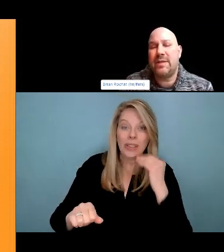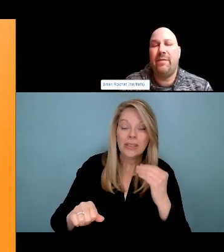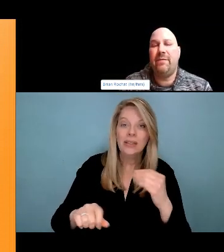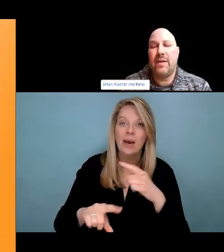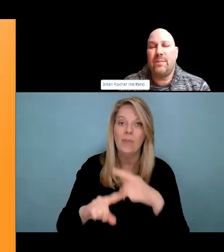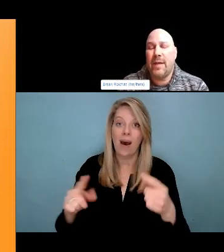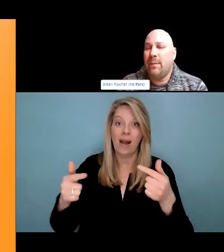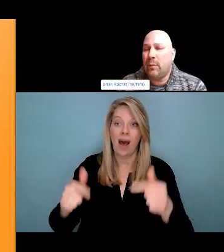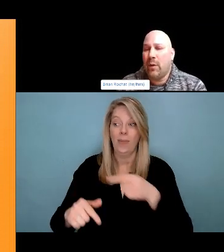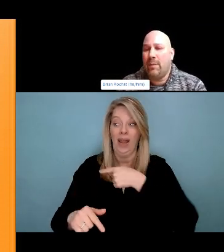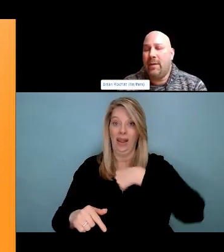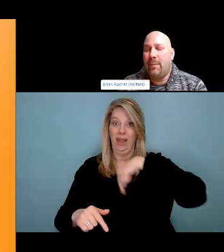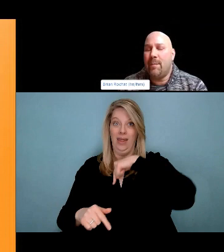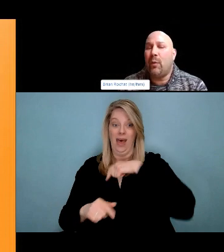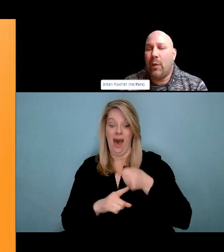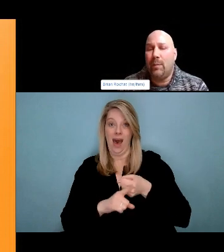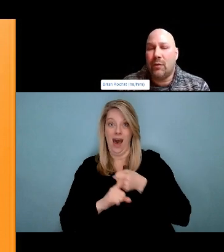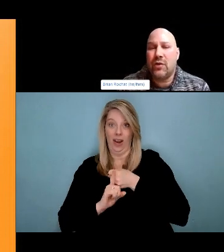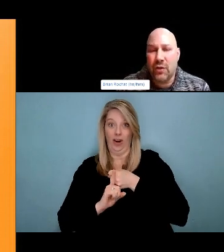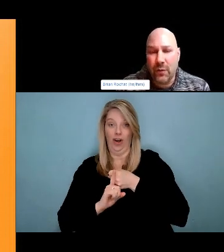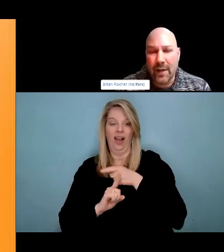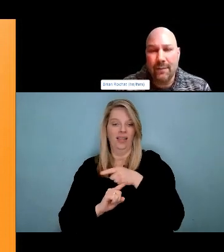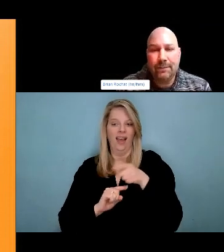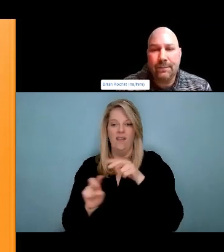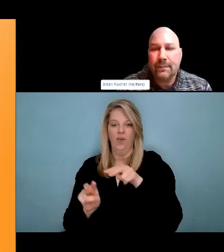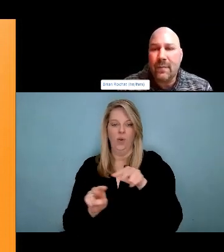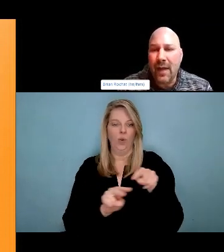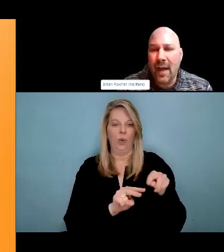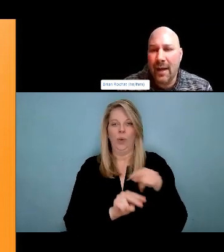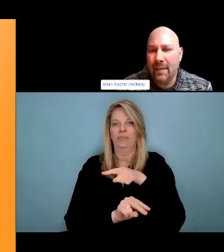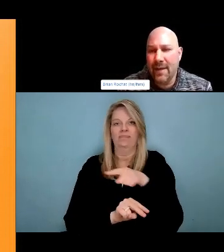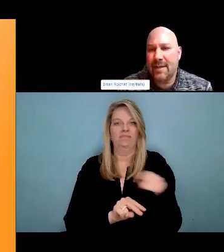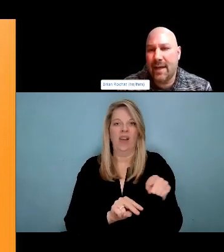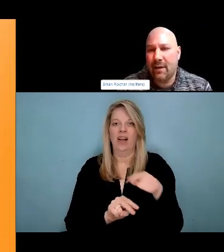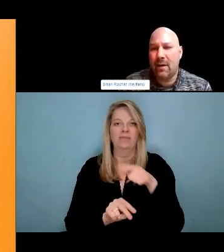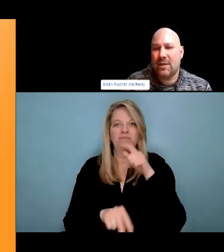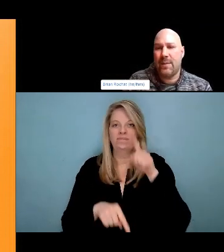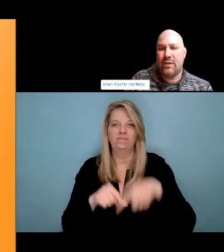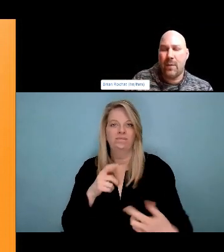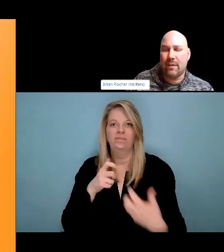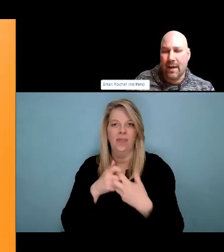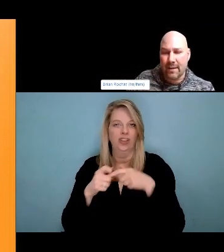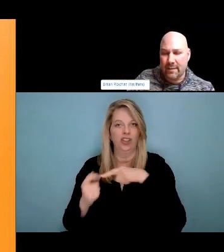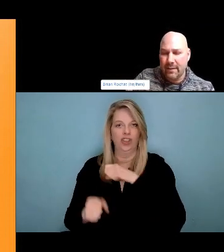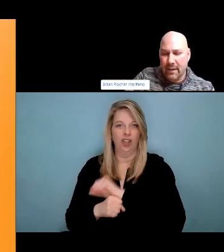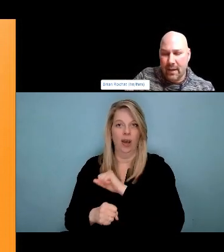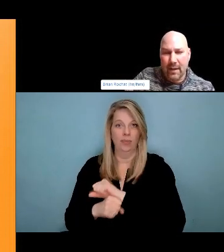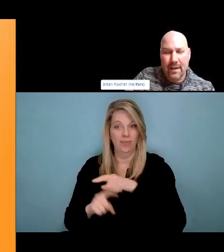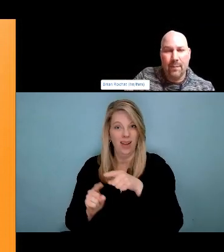This means it is not tied to substance use and instead is a way of life embedded within